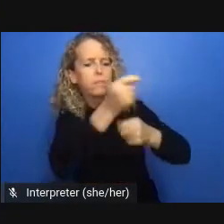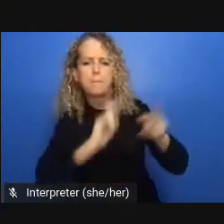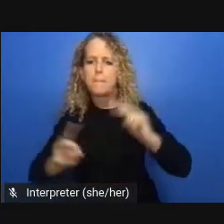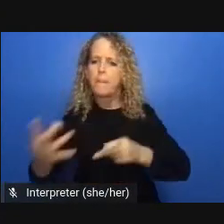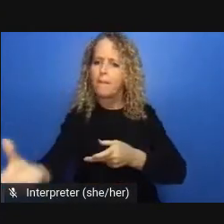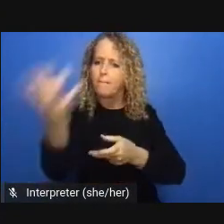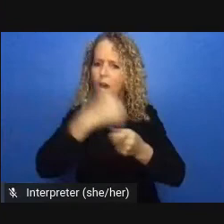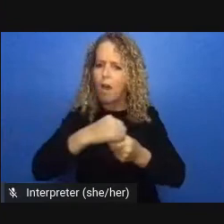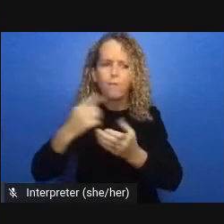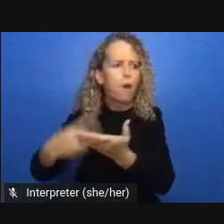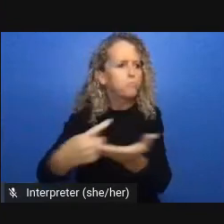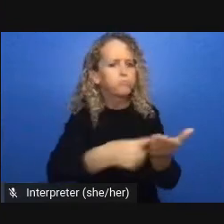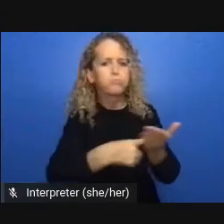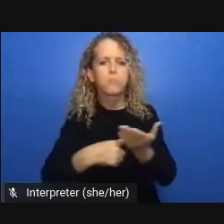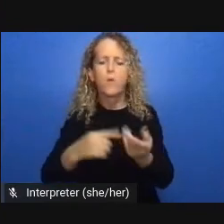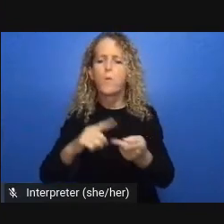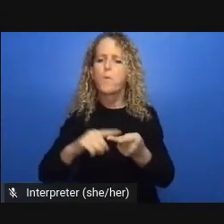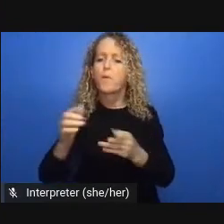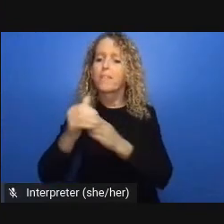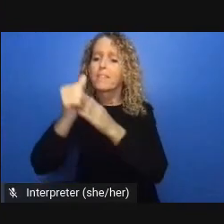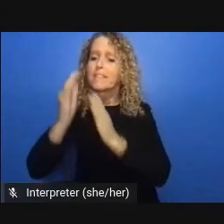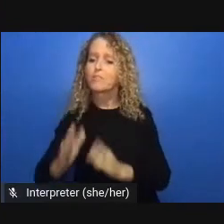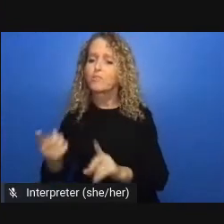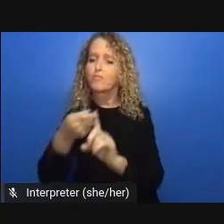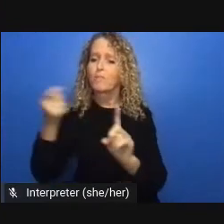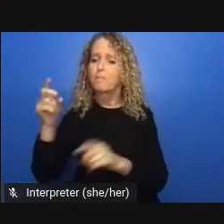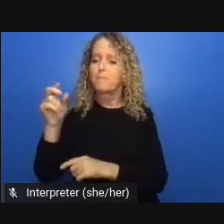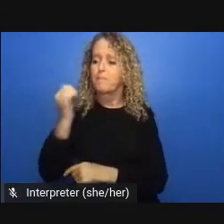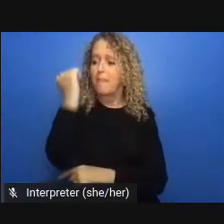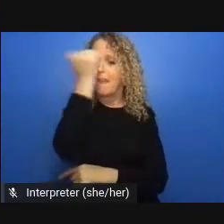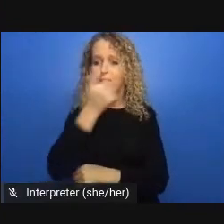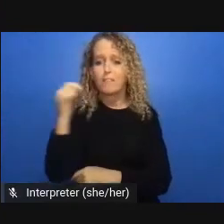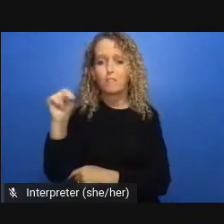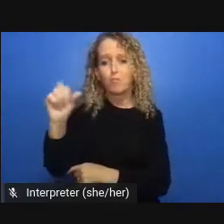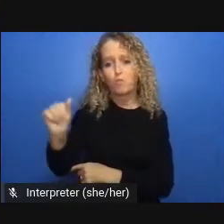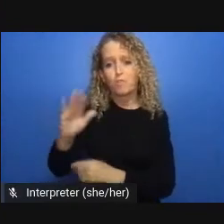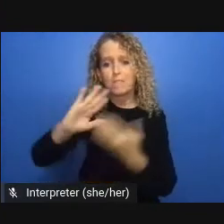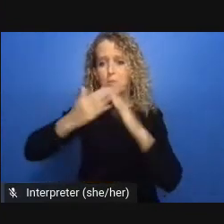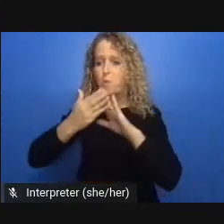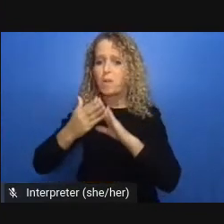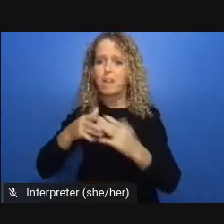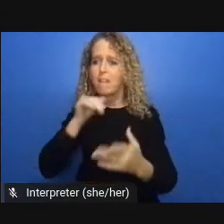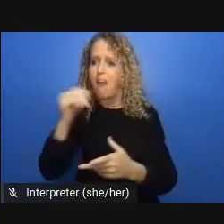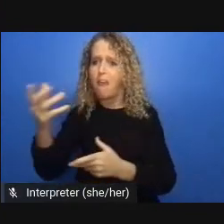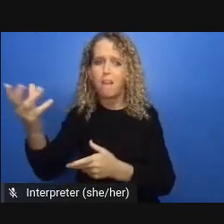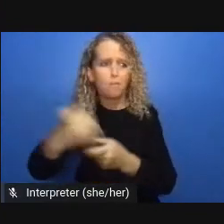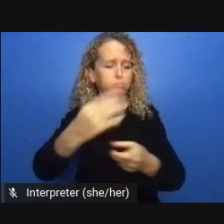commitment to ensuring that health housing and income supports were available for those released